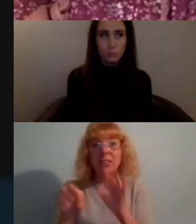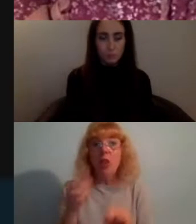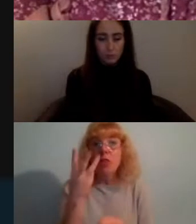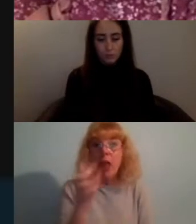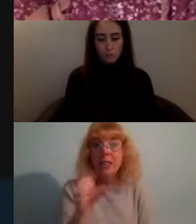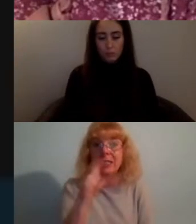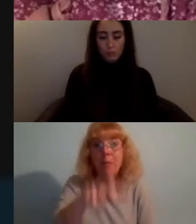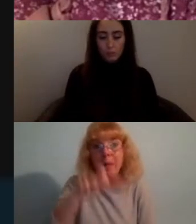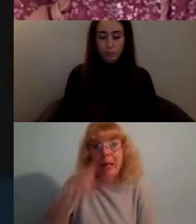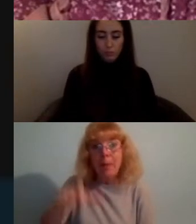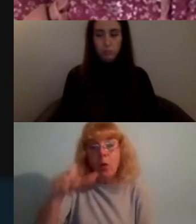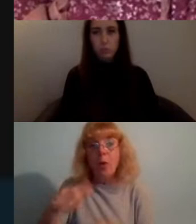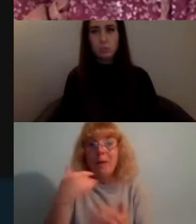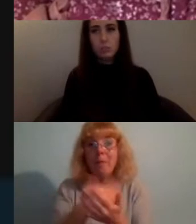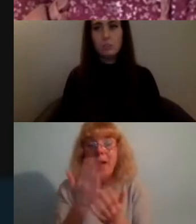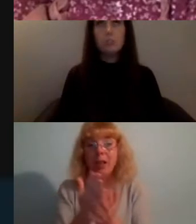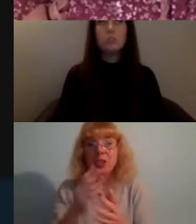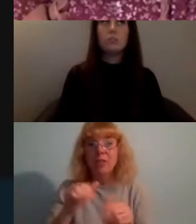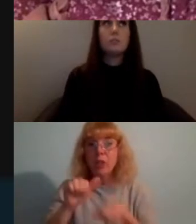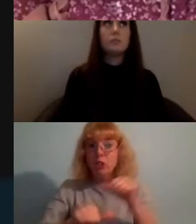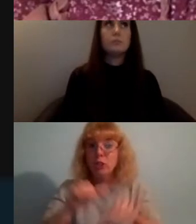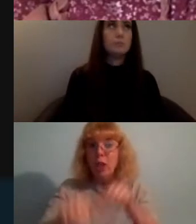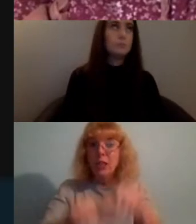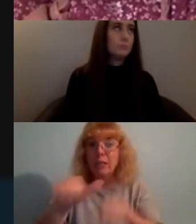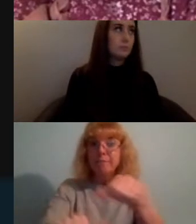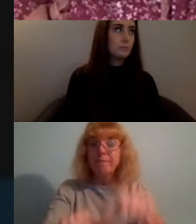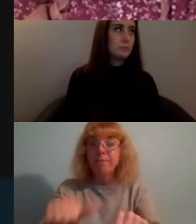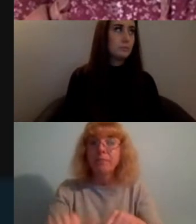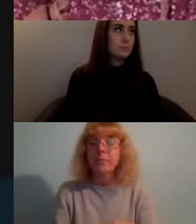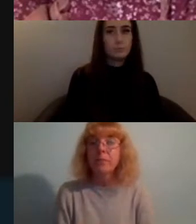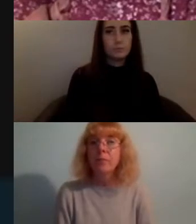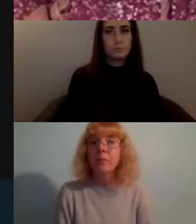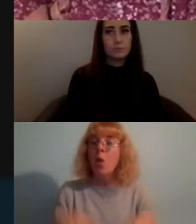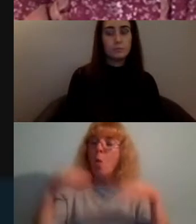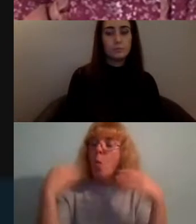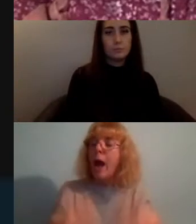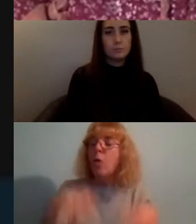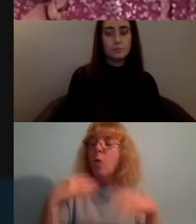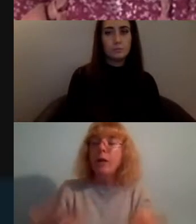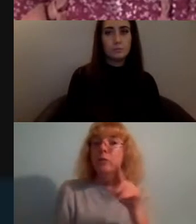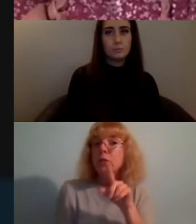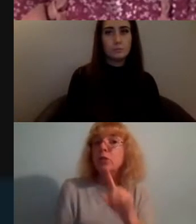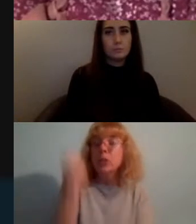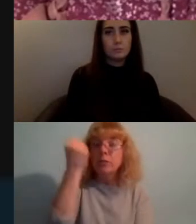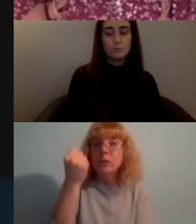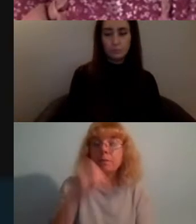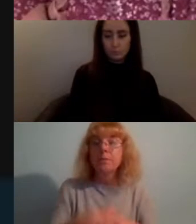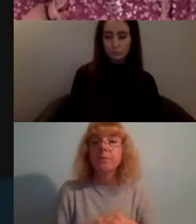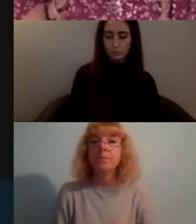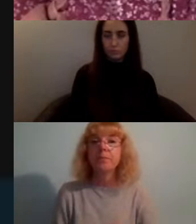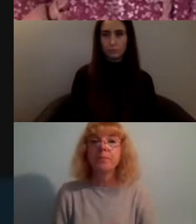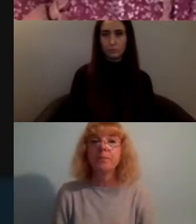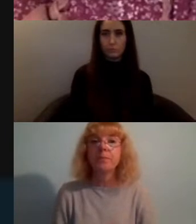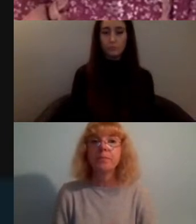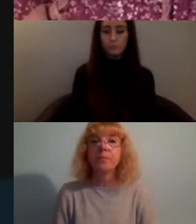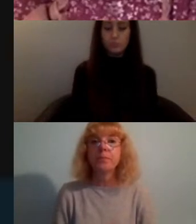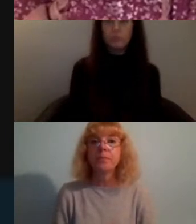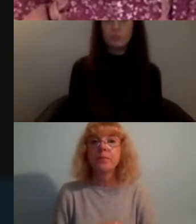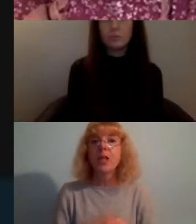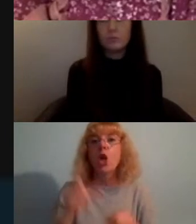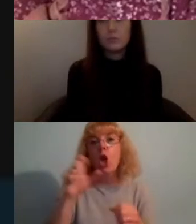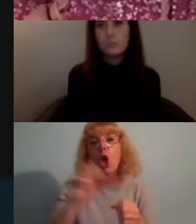part of this journey and it was yeah an incredible achievement and you know Covid happened and we got